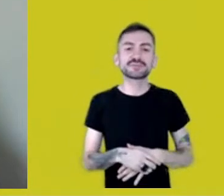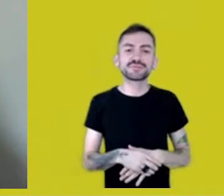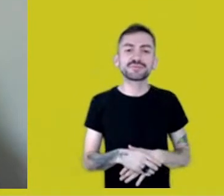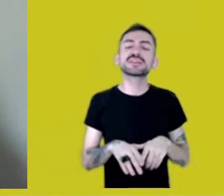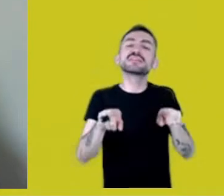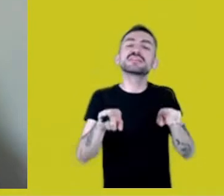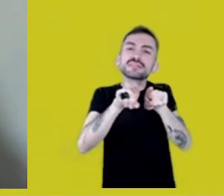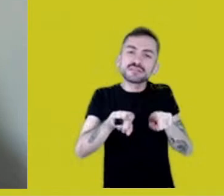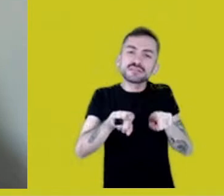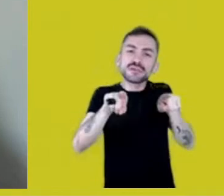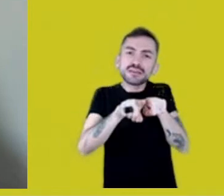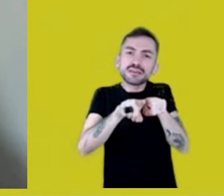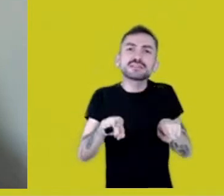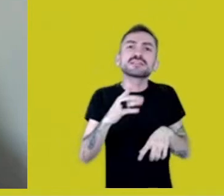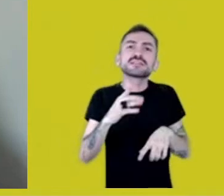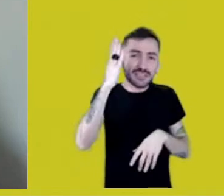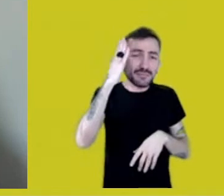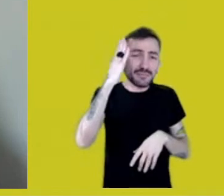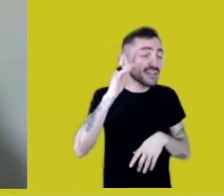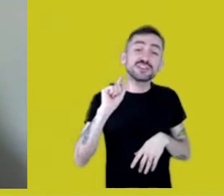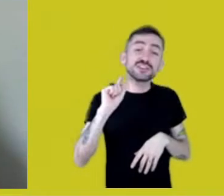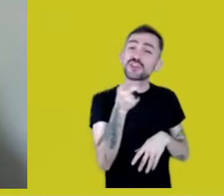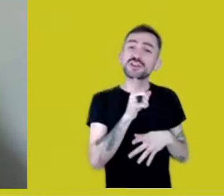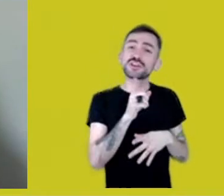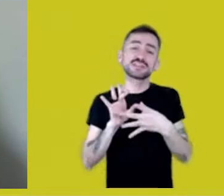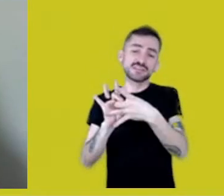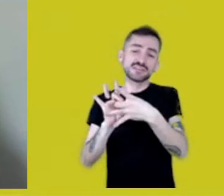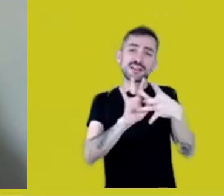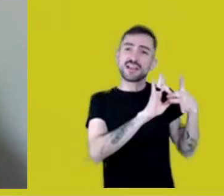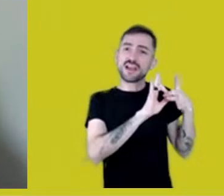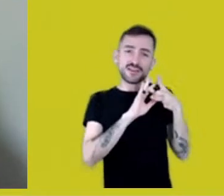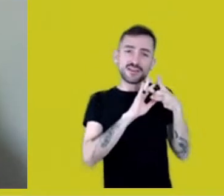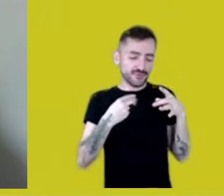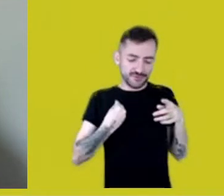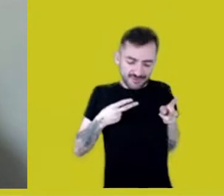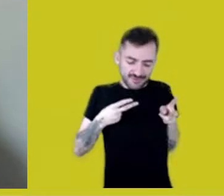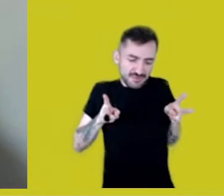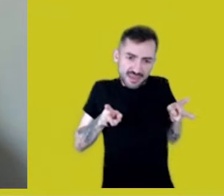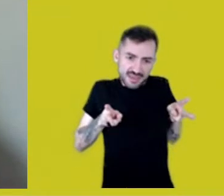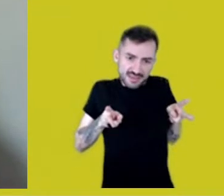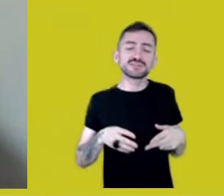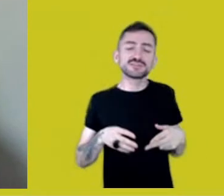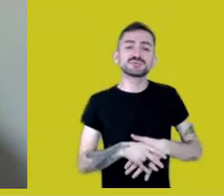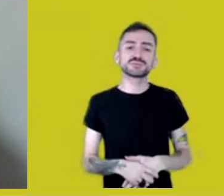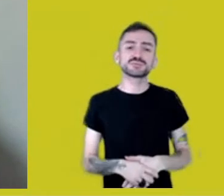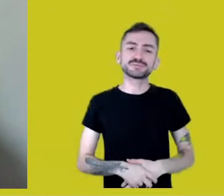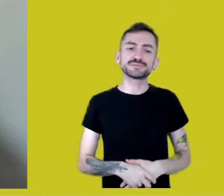we’re all connected, right, Fernanda and Francy?